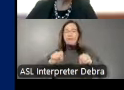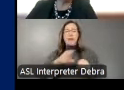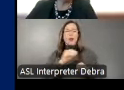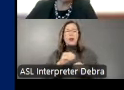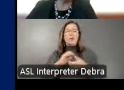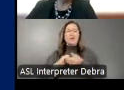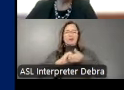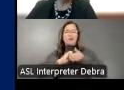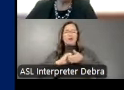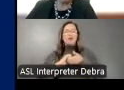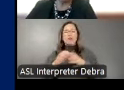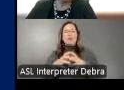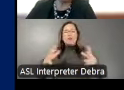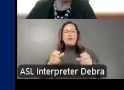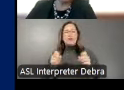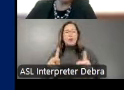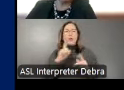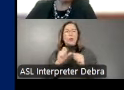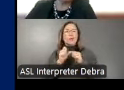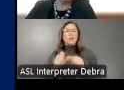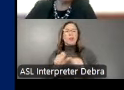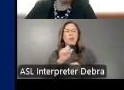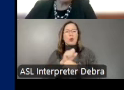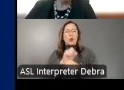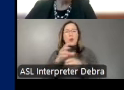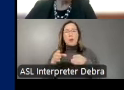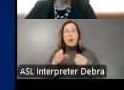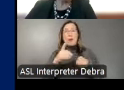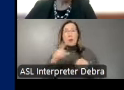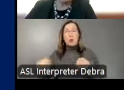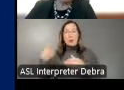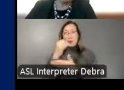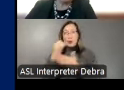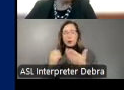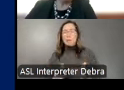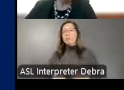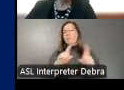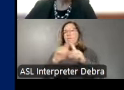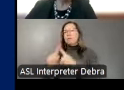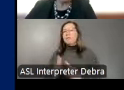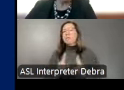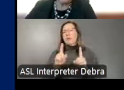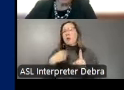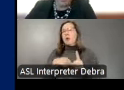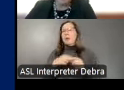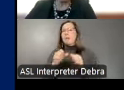for sustainable career pathways for artists. And through various modalities, we continue to track,